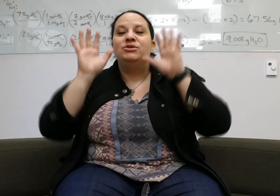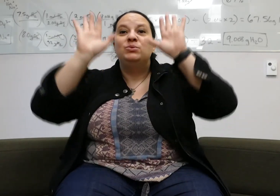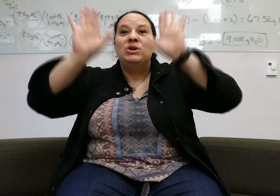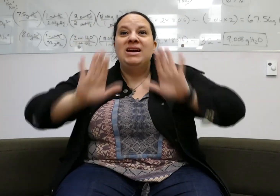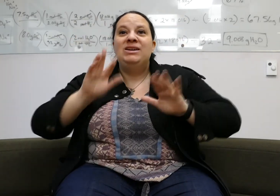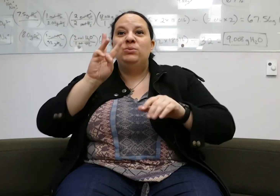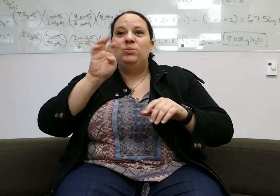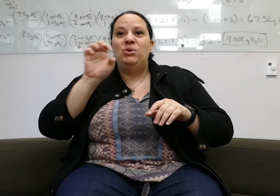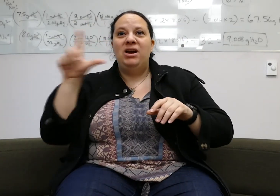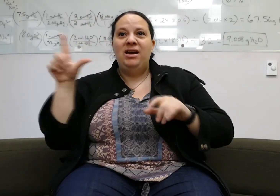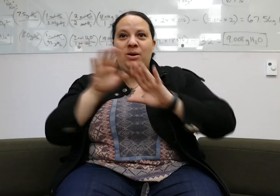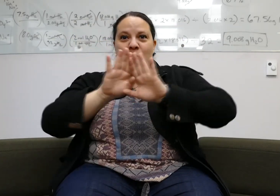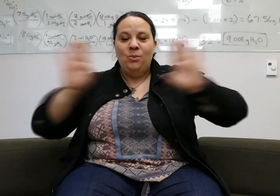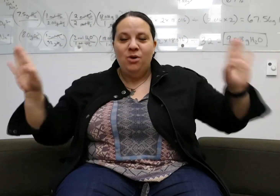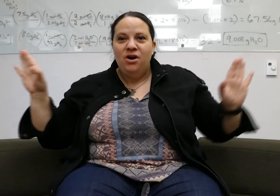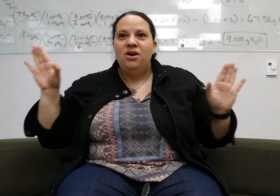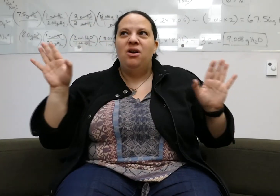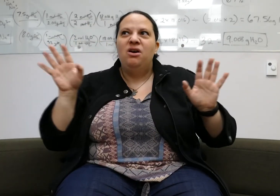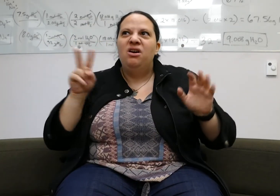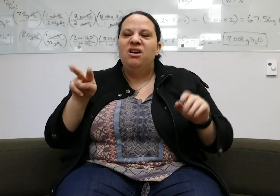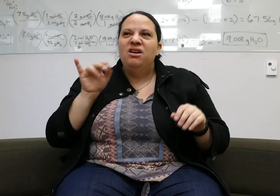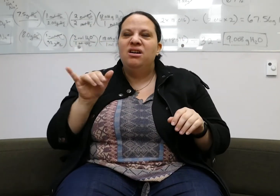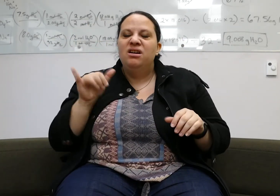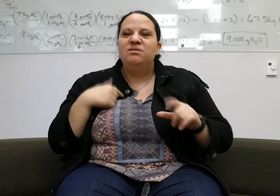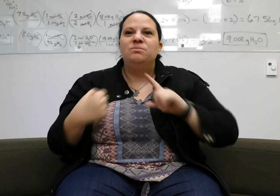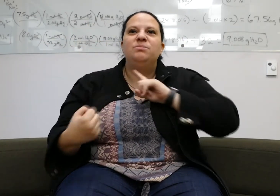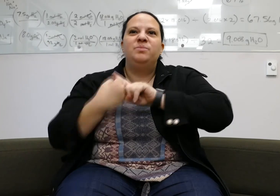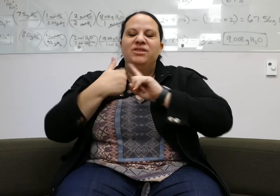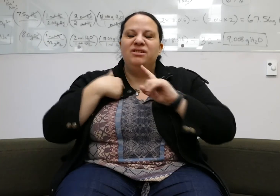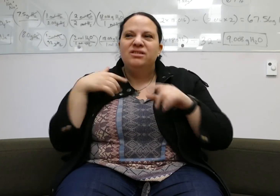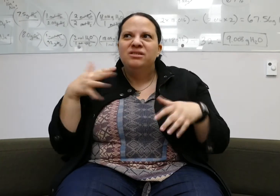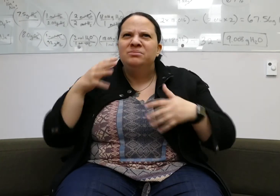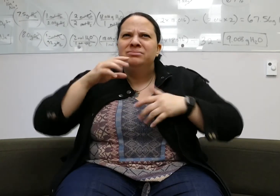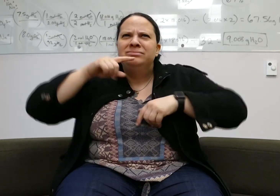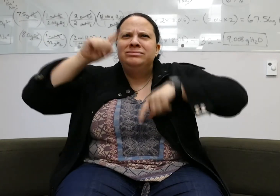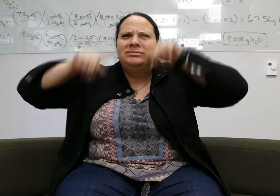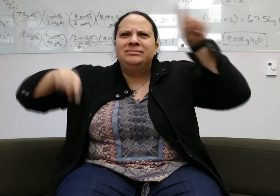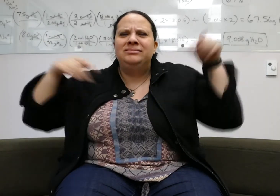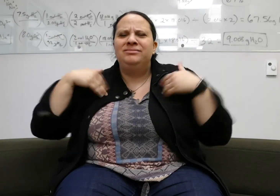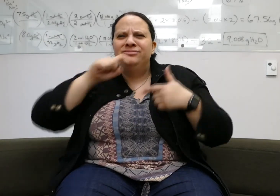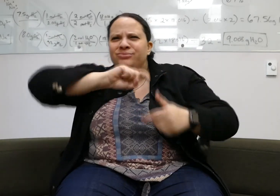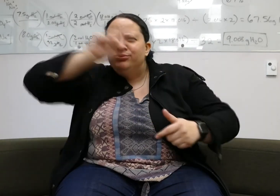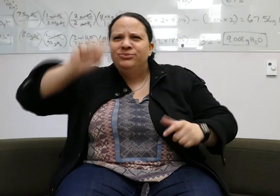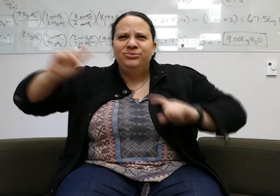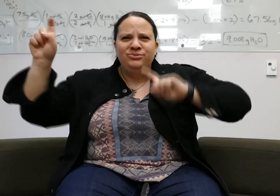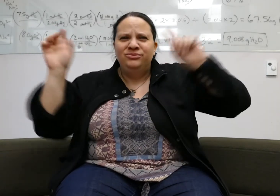I saw the Berlin Wall, and this had an impact on me. I saw different graffiti art all over the wall.